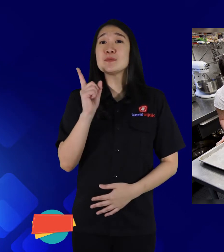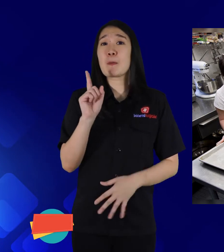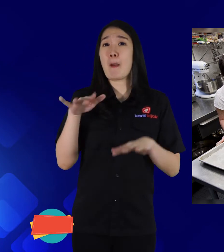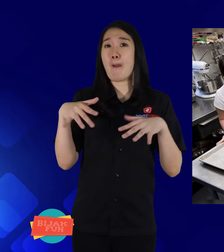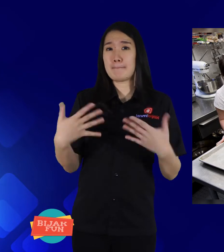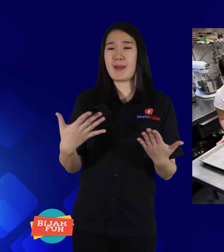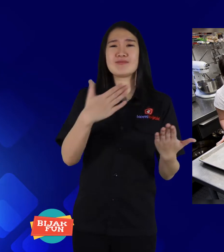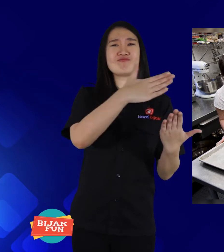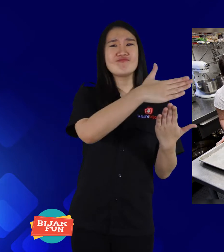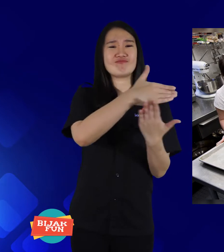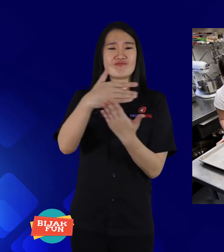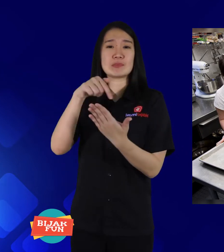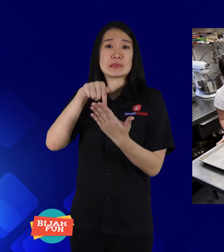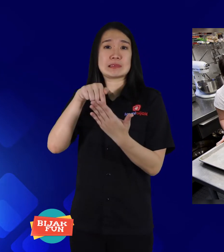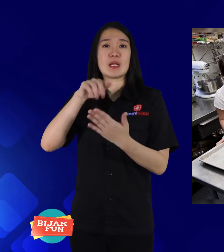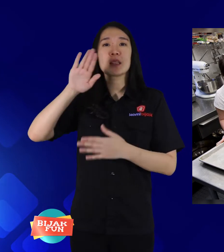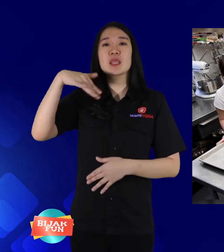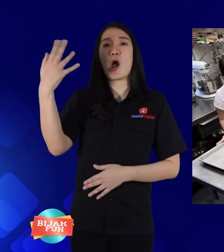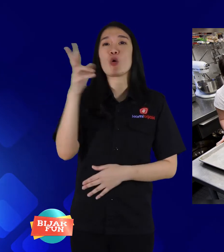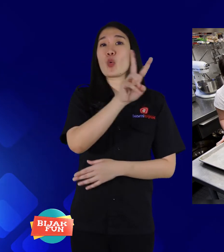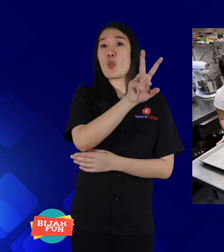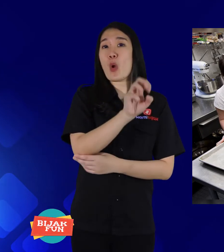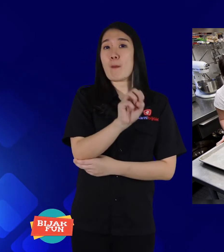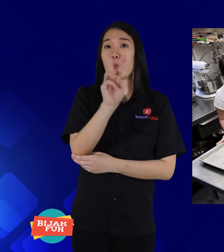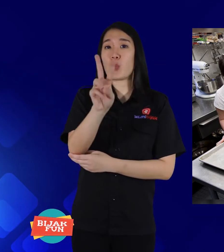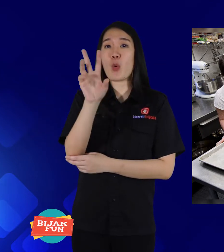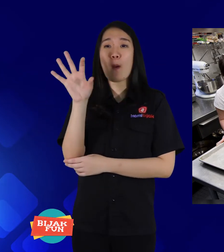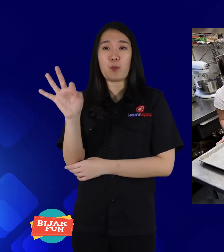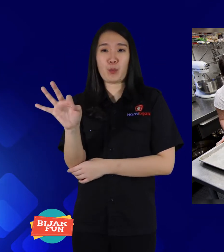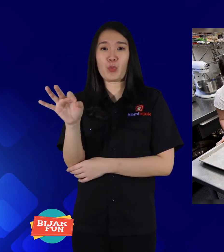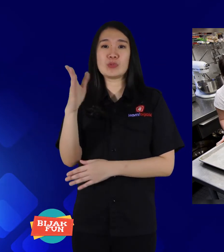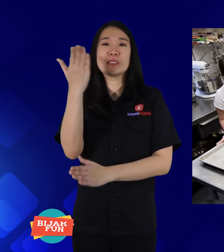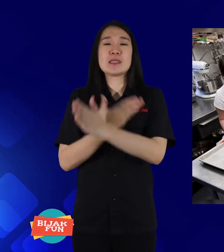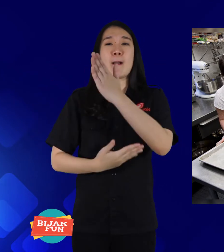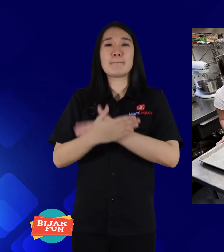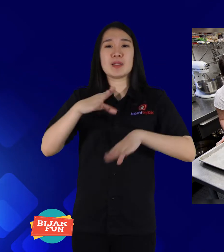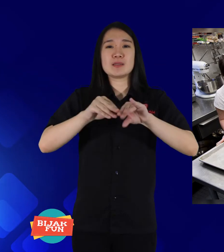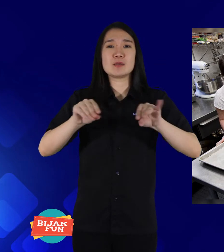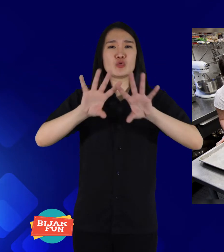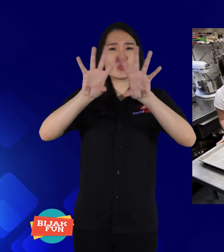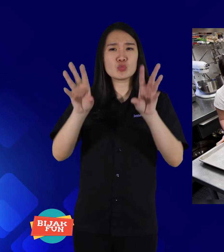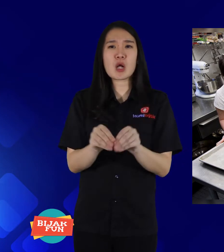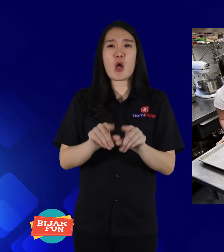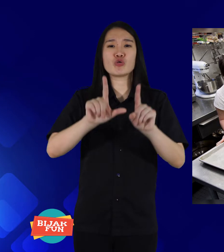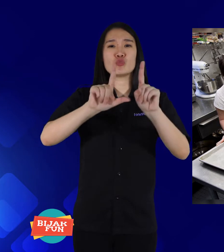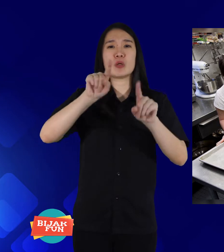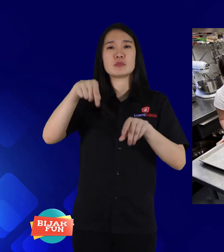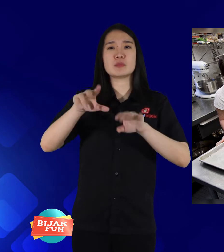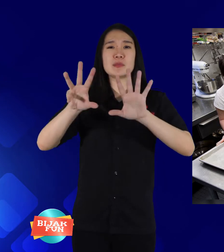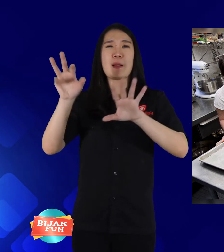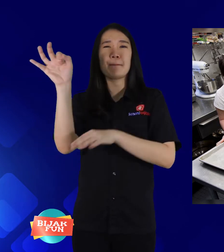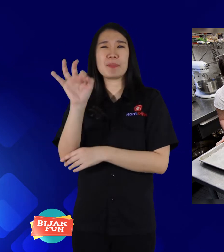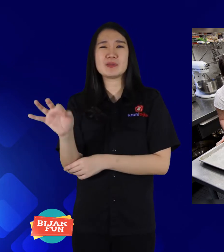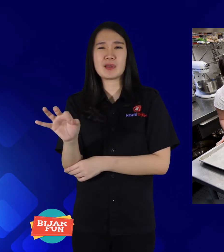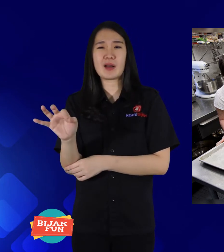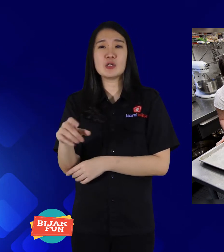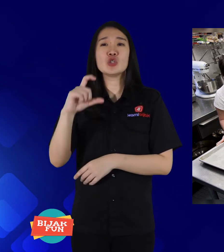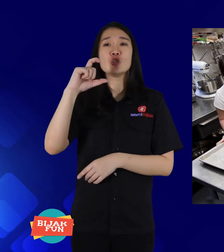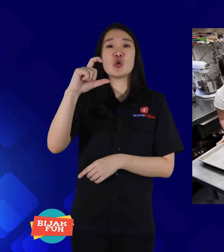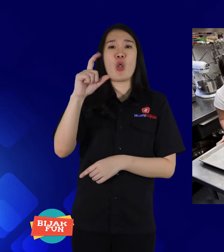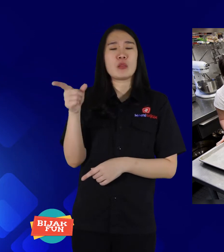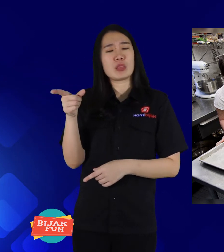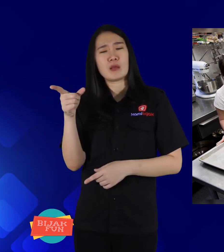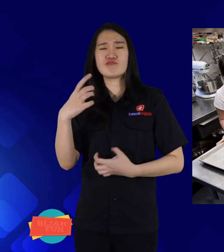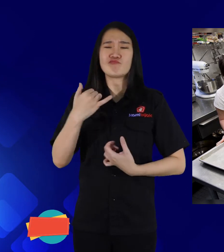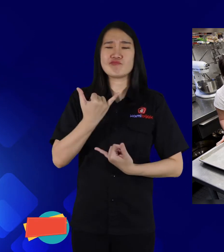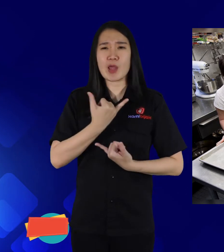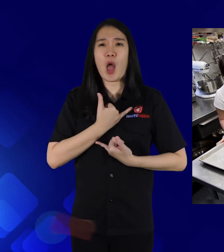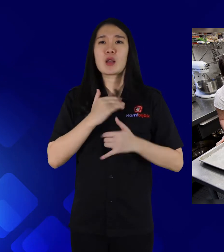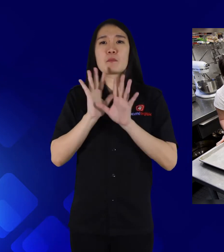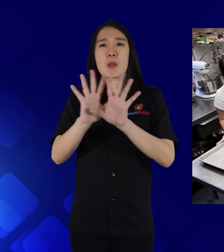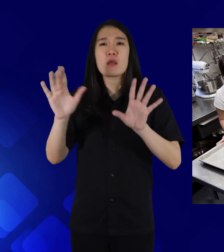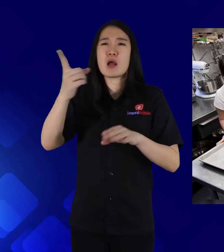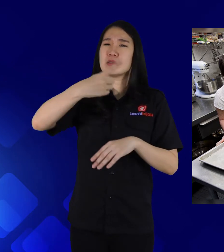Based on 2020 data on disability work total 17.9%, Collette sure a lot